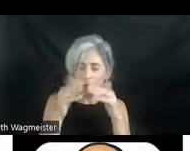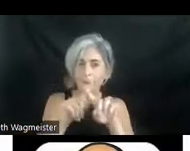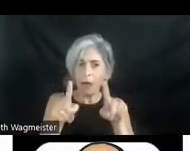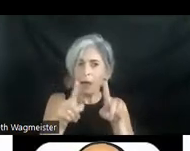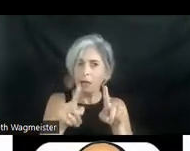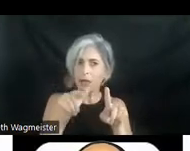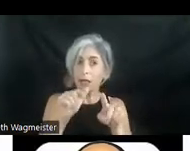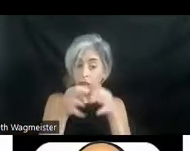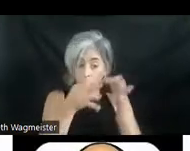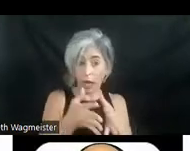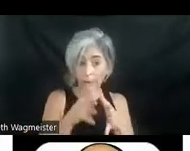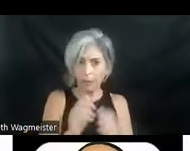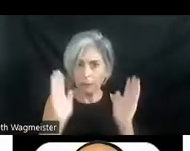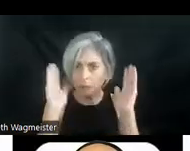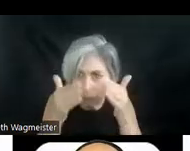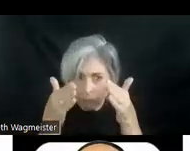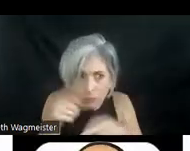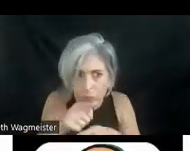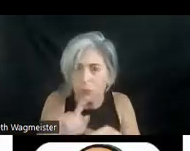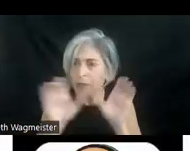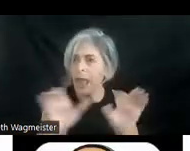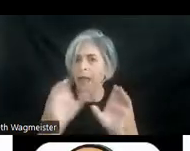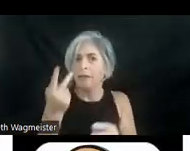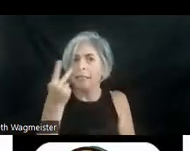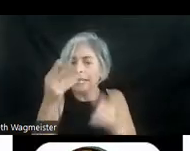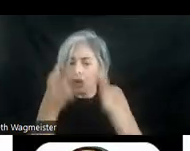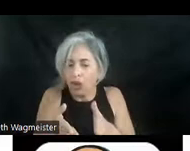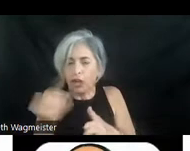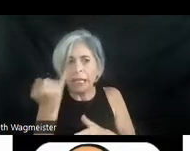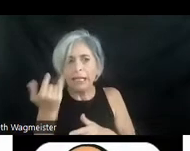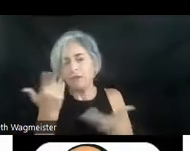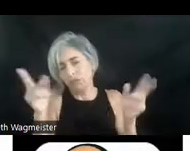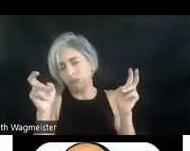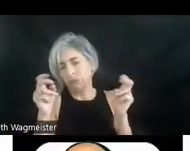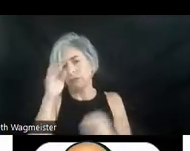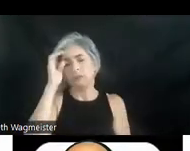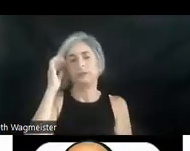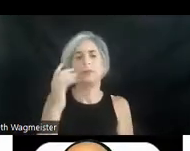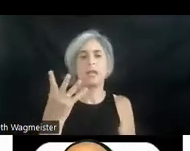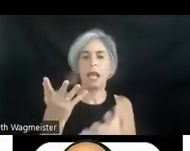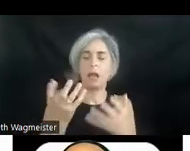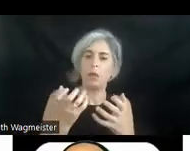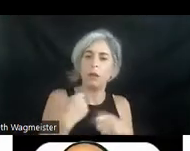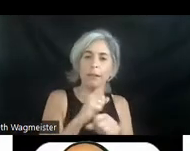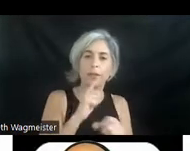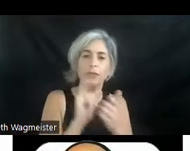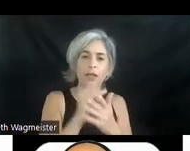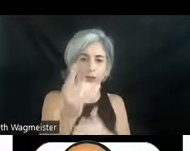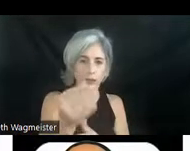look. Which is as an active see-er if you will. I do want to make sure you guys know about